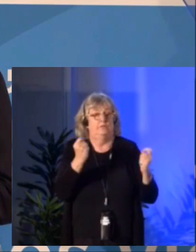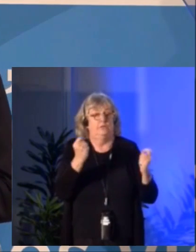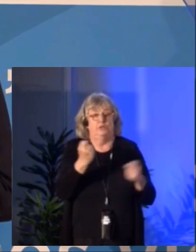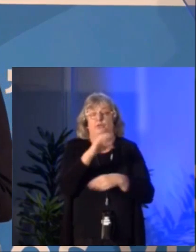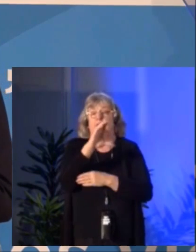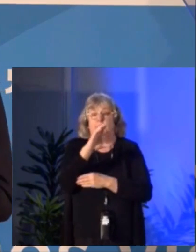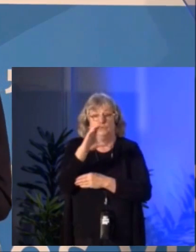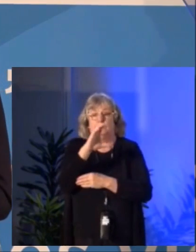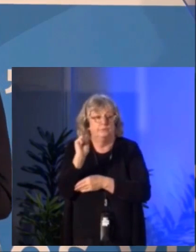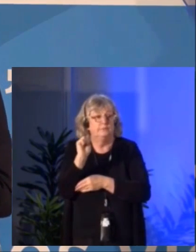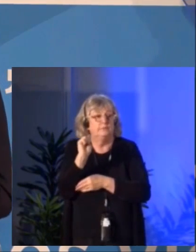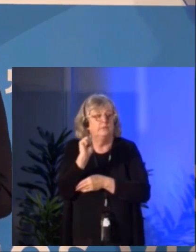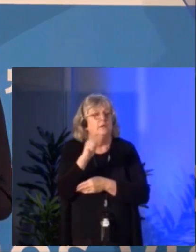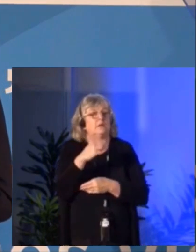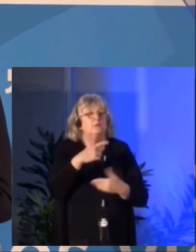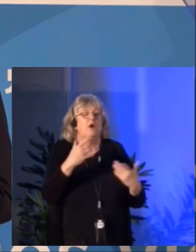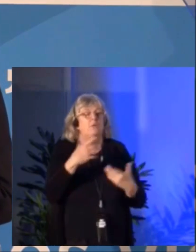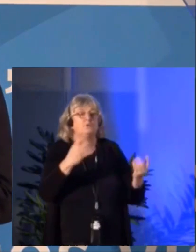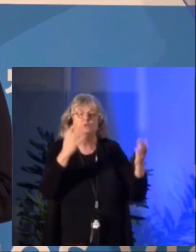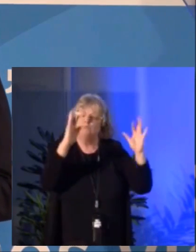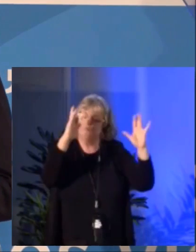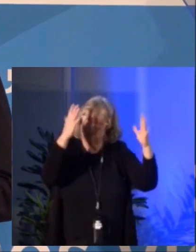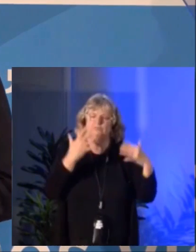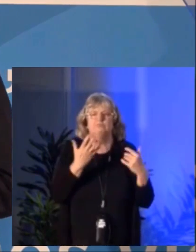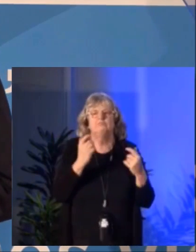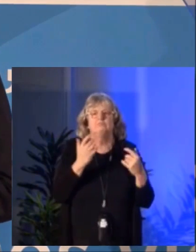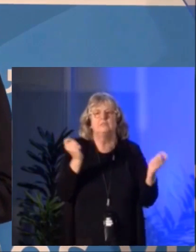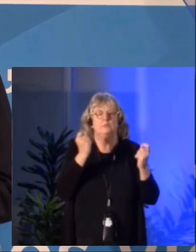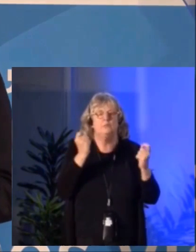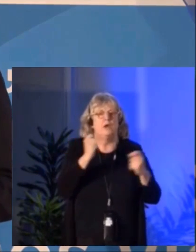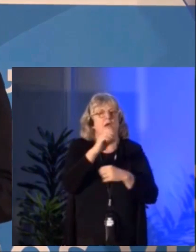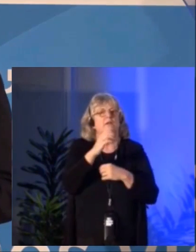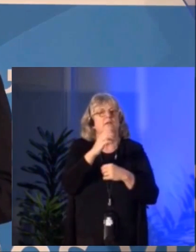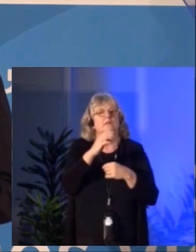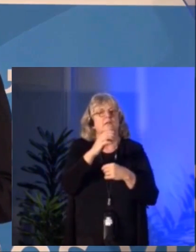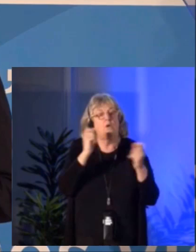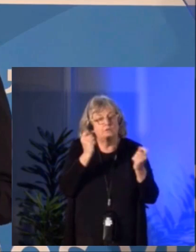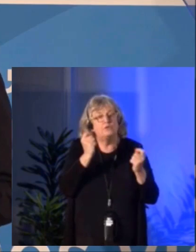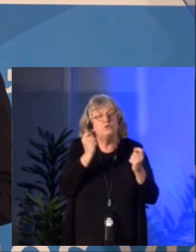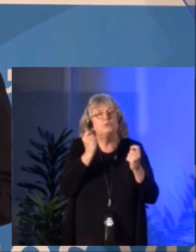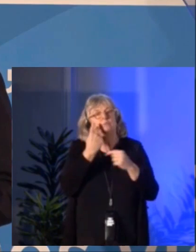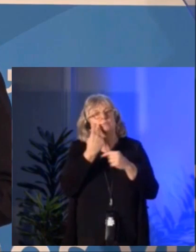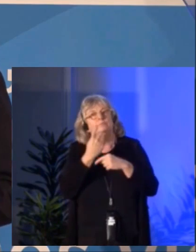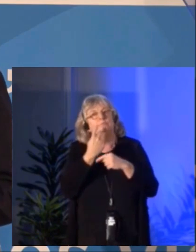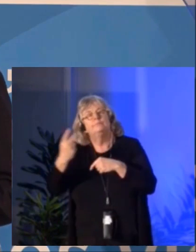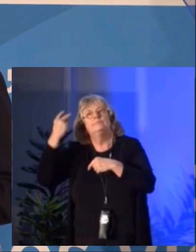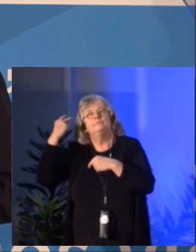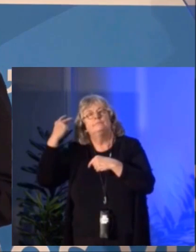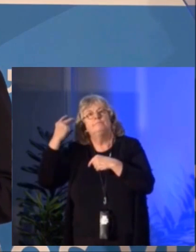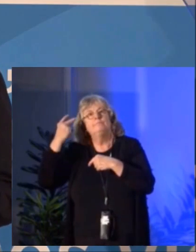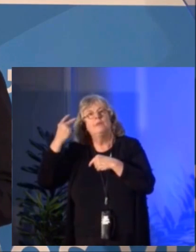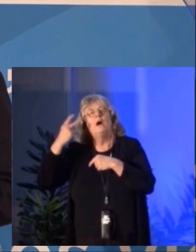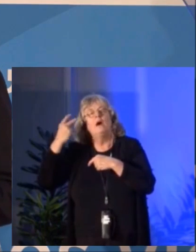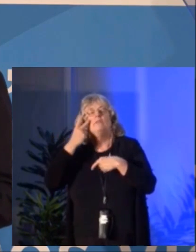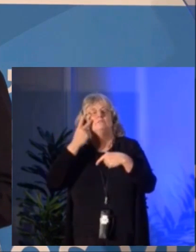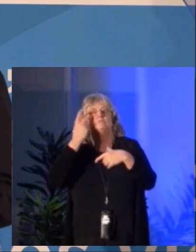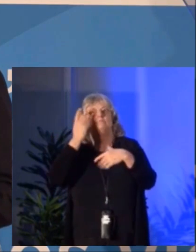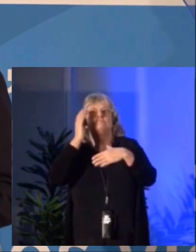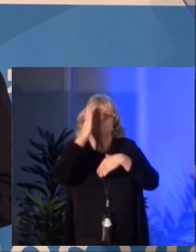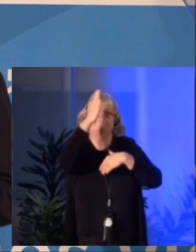We want to celebrate this anniversary as we pay tribute to a proud past and look ahead to our future